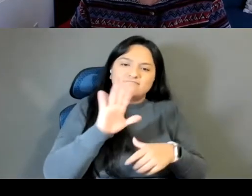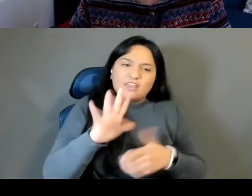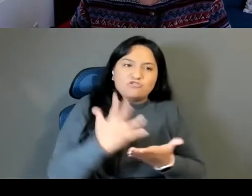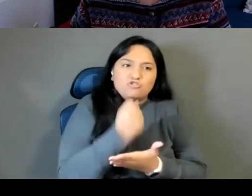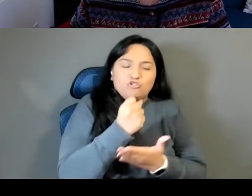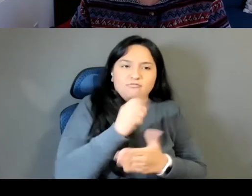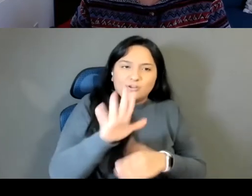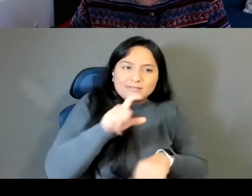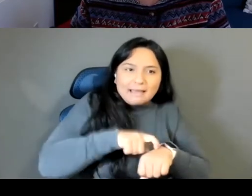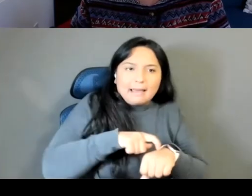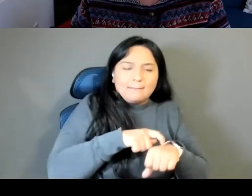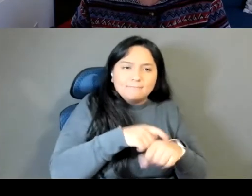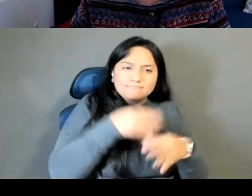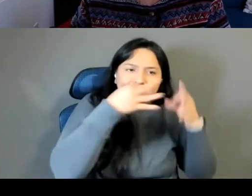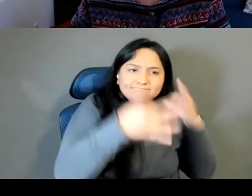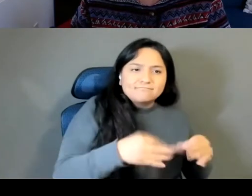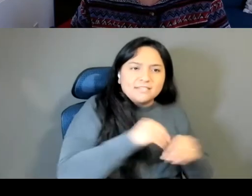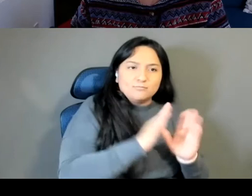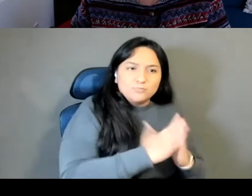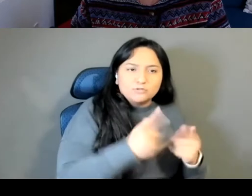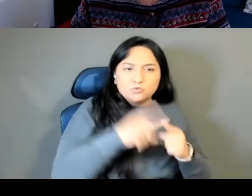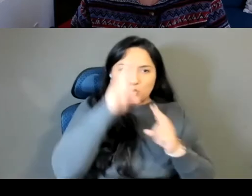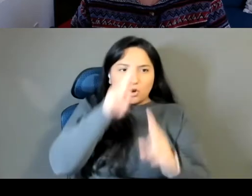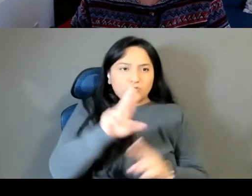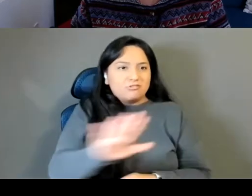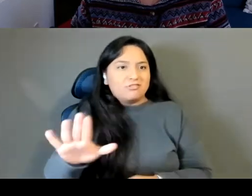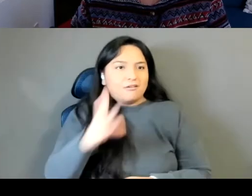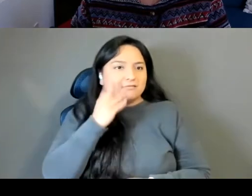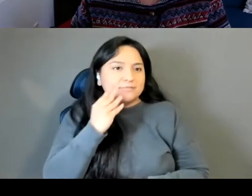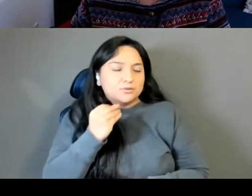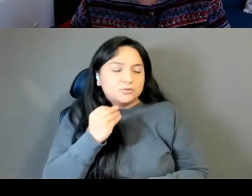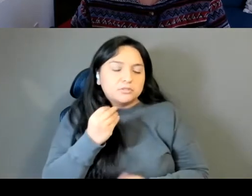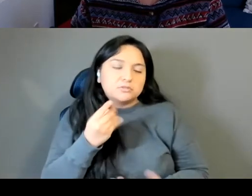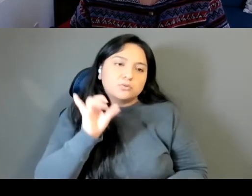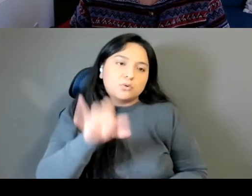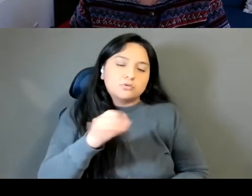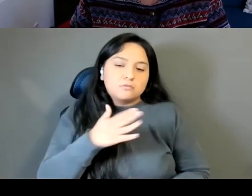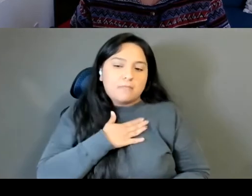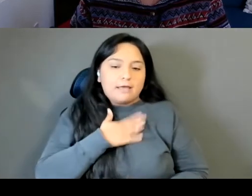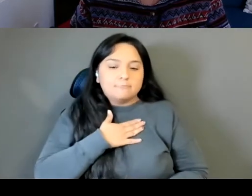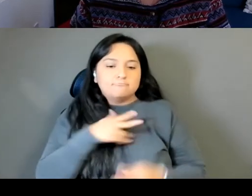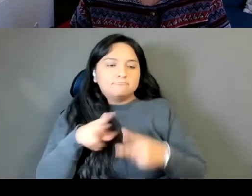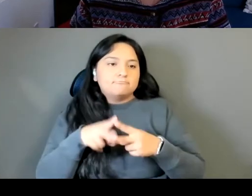And so those are some of the main avenues of research, I love to build things out of